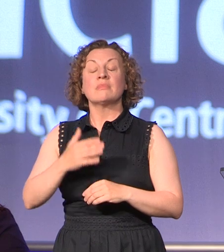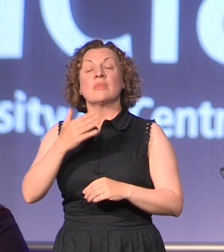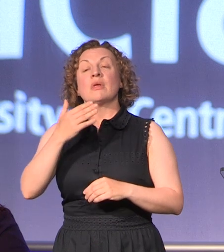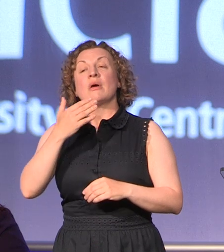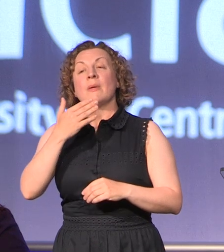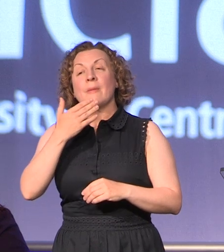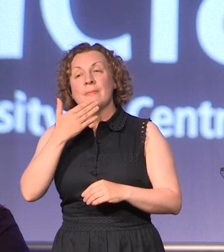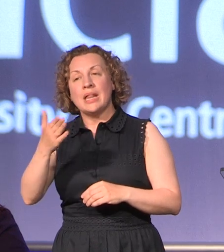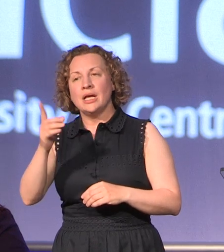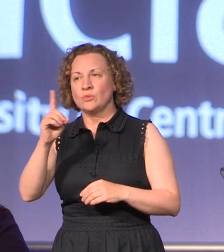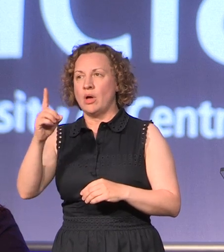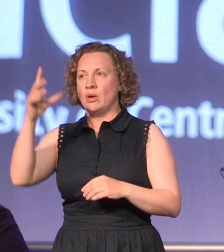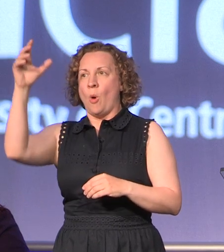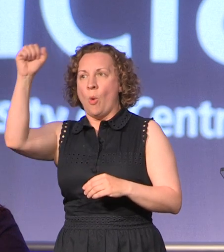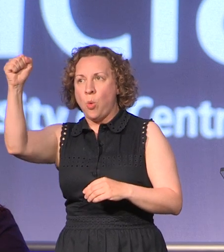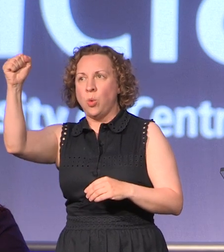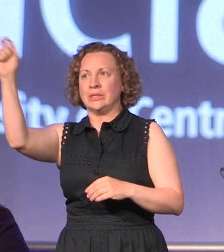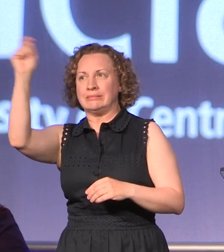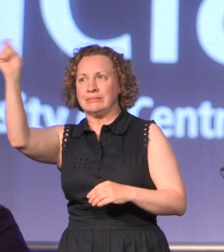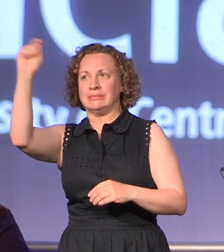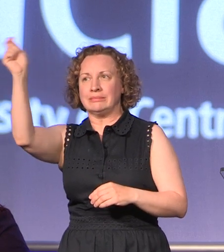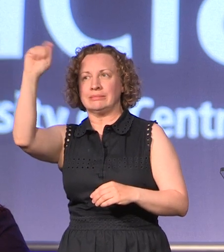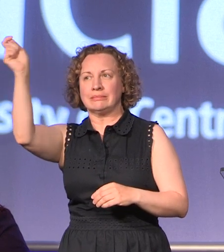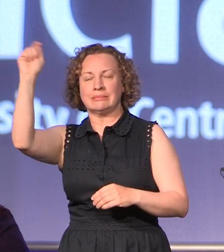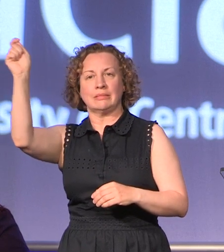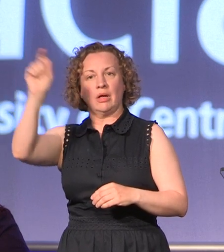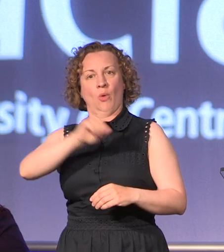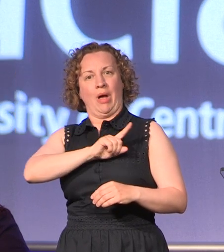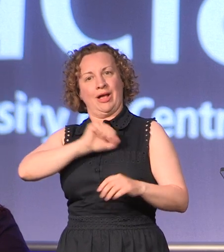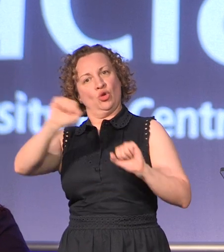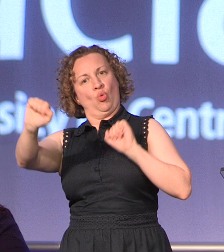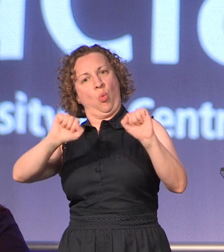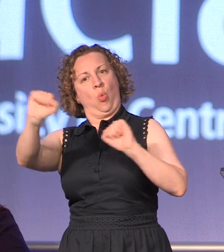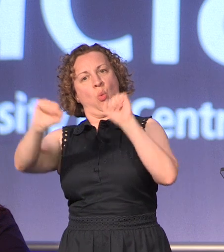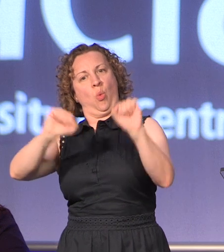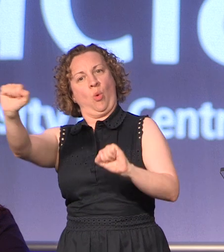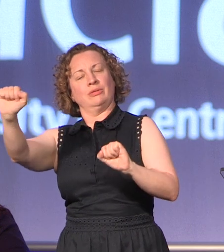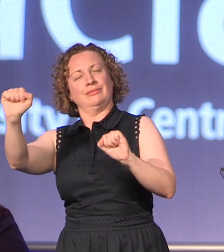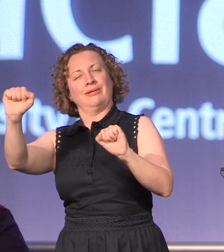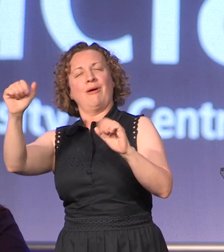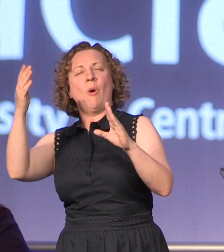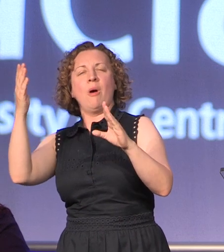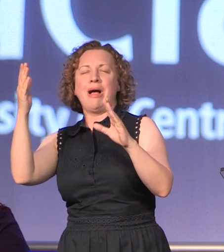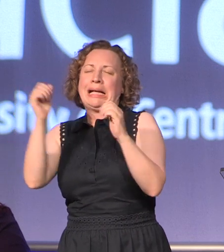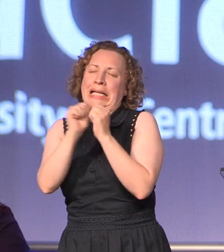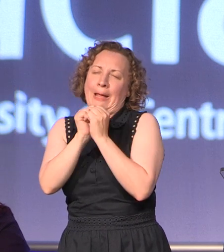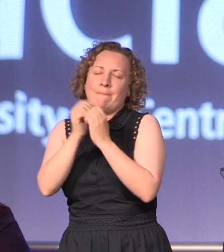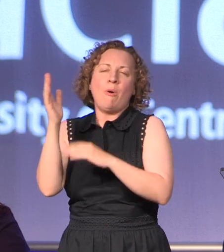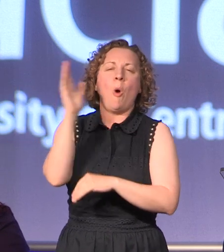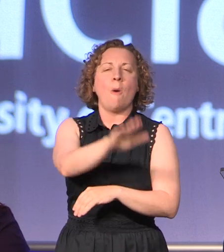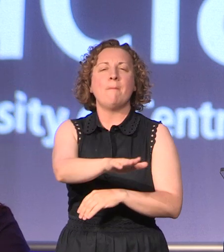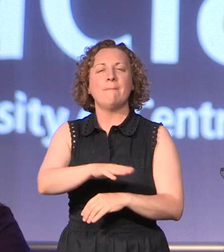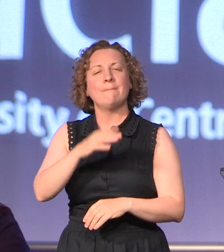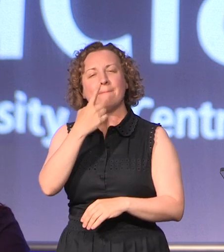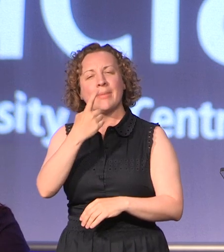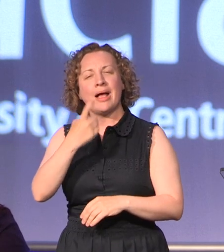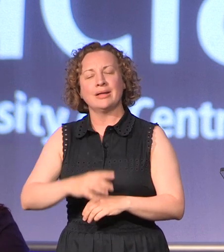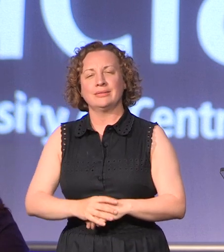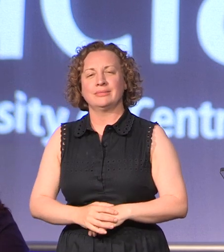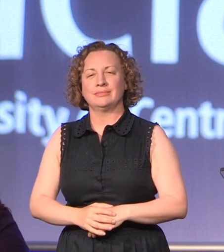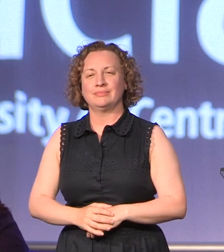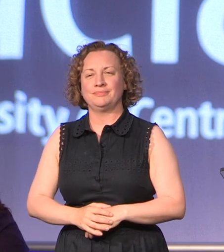tight hold of your mortarboard as it is now yours to take home and keep. So on a